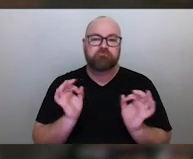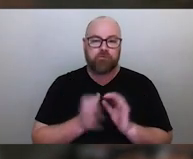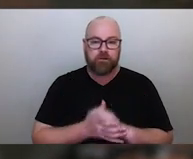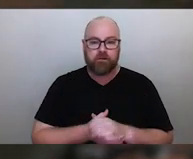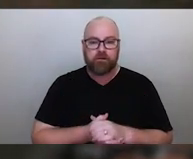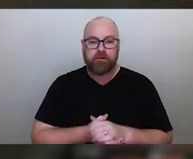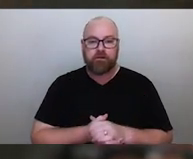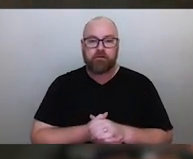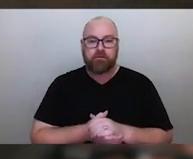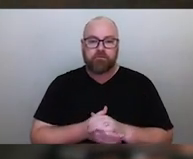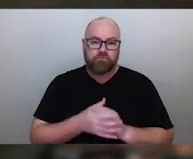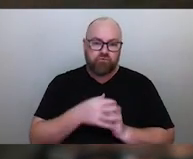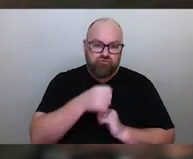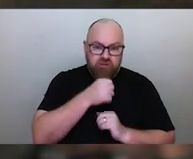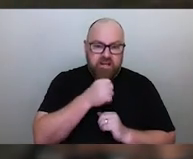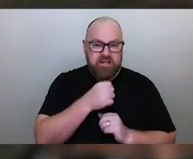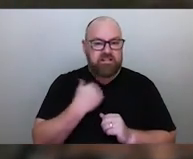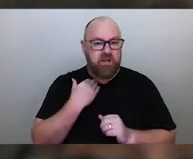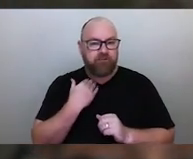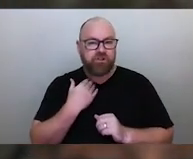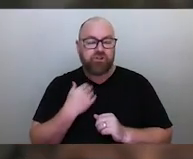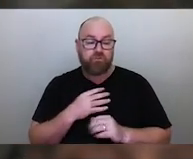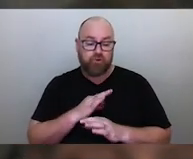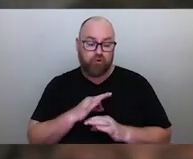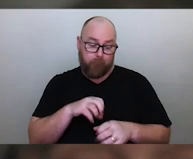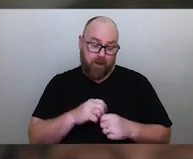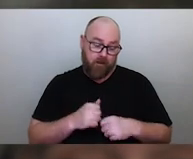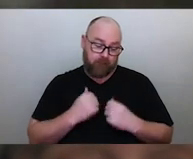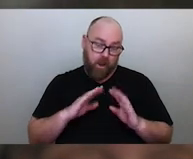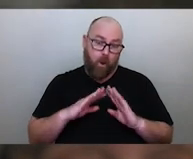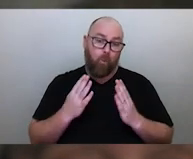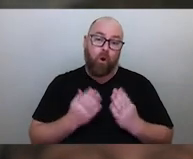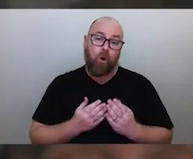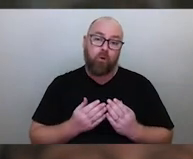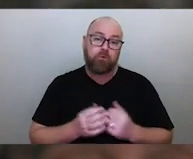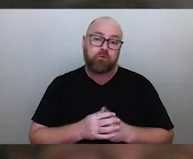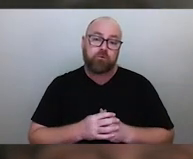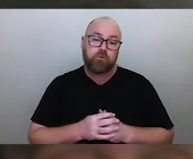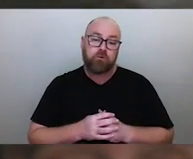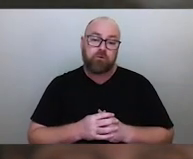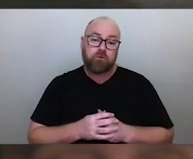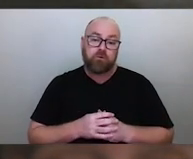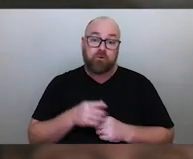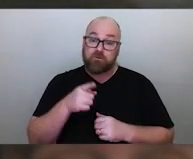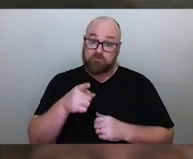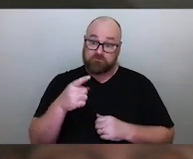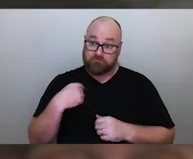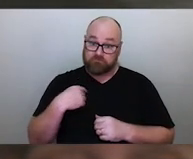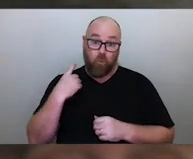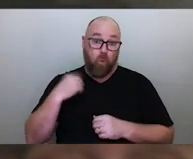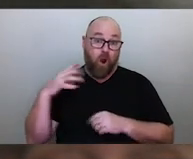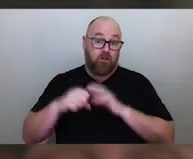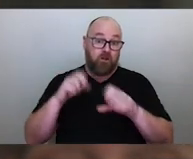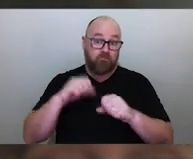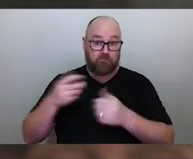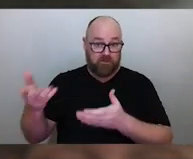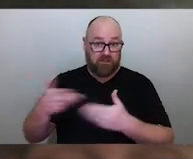greed and selfishness was not a part of our world. These some of these intangible diseases that came here with the Colonials.